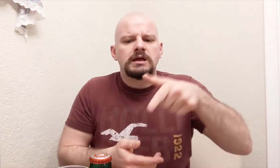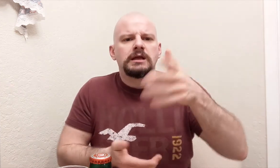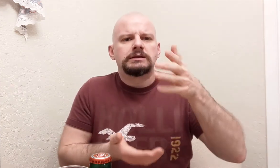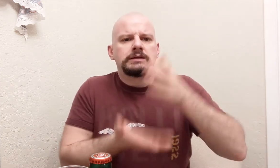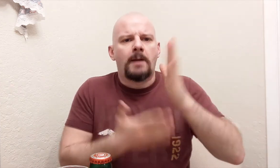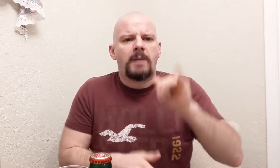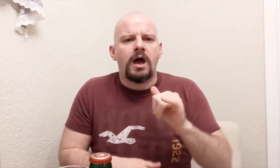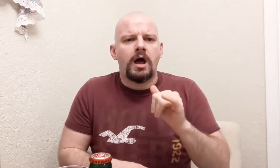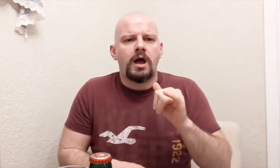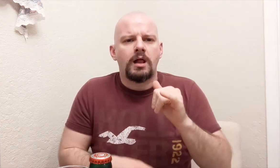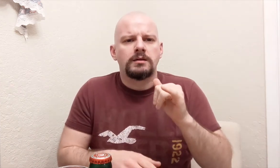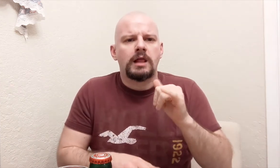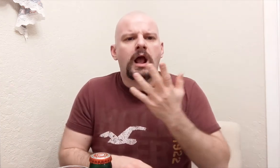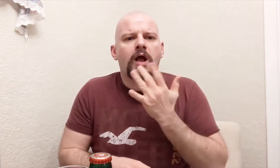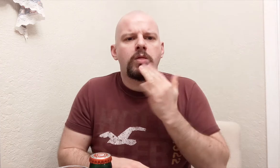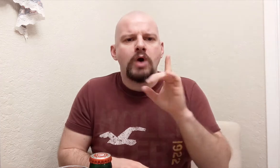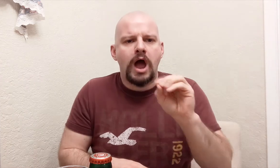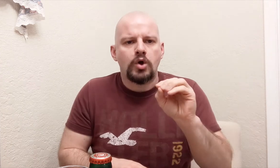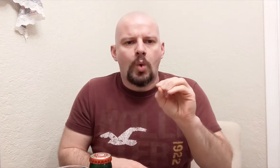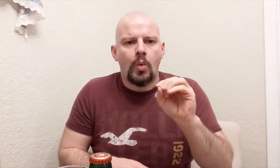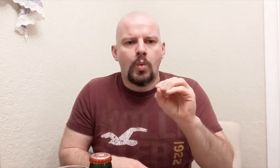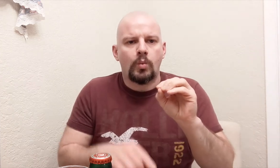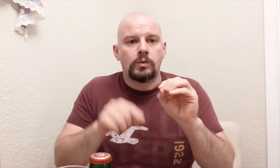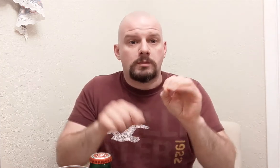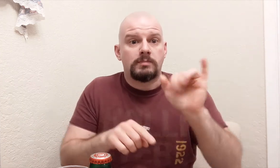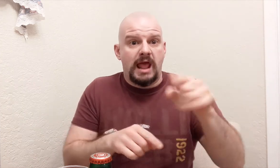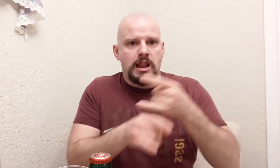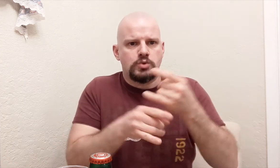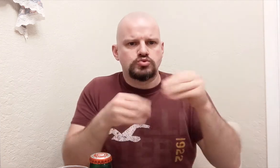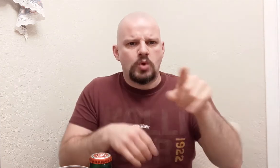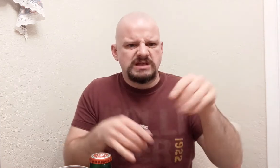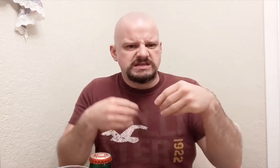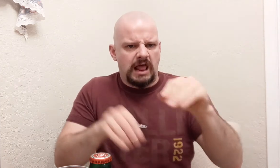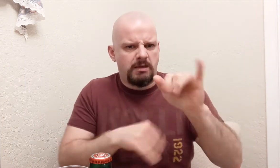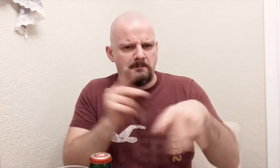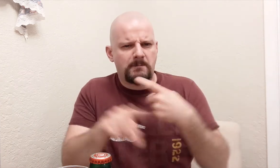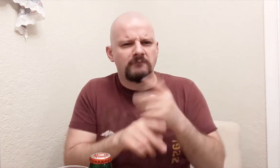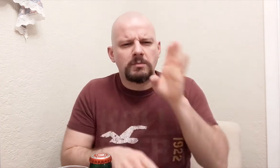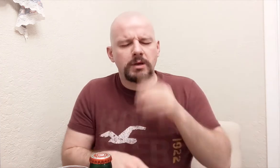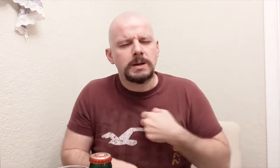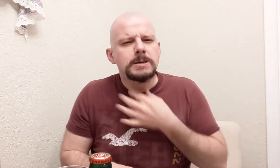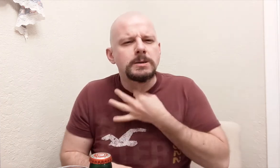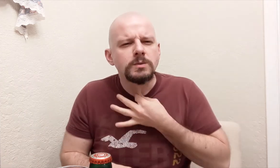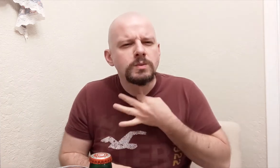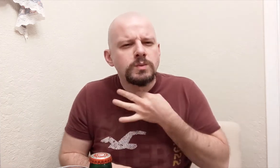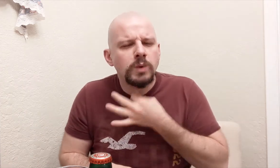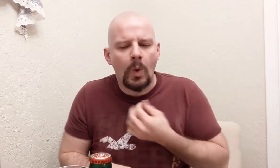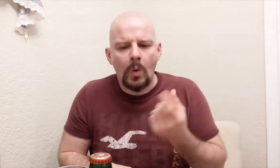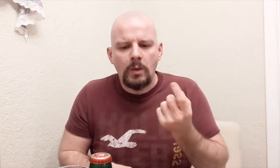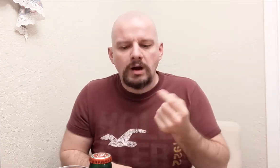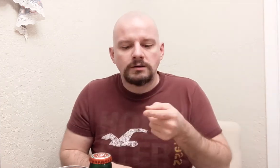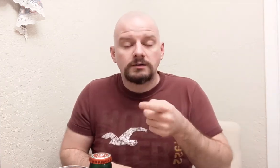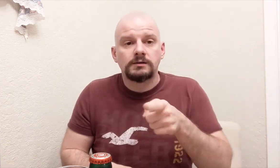I was stopping by at a liquor store in Colorado on the way. They were selling this kind of beer and I was curious.